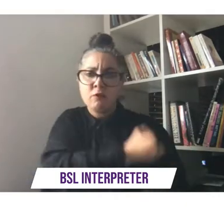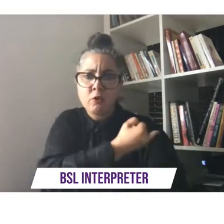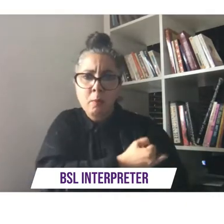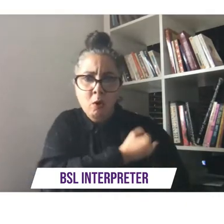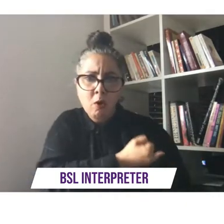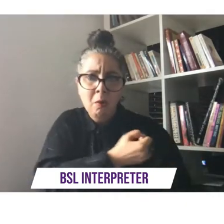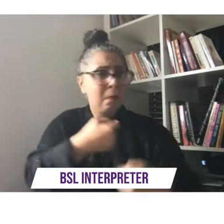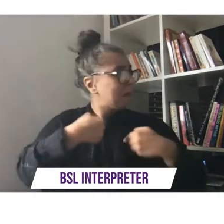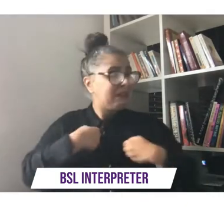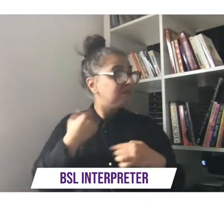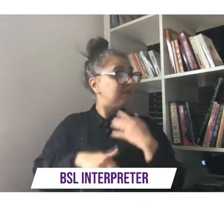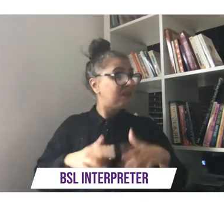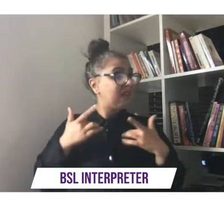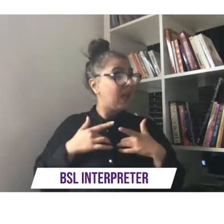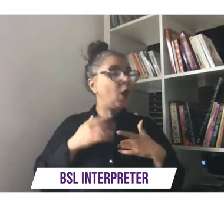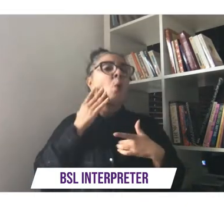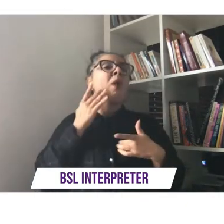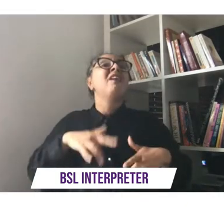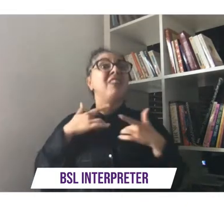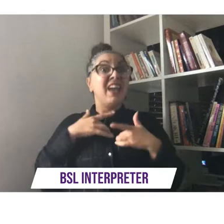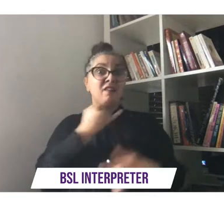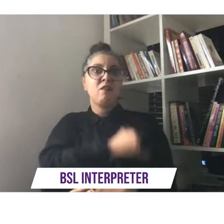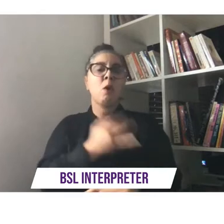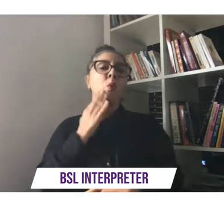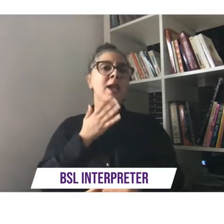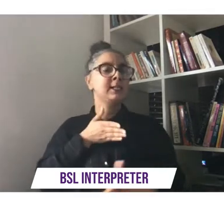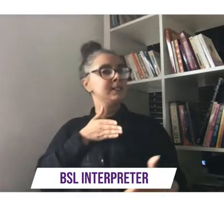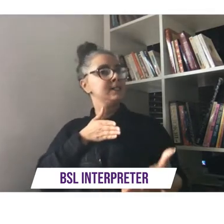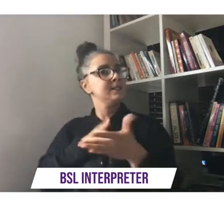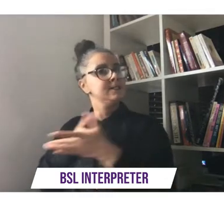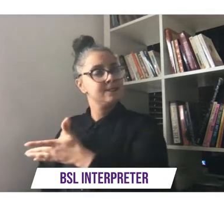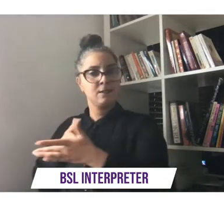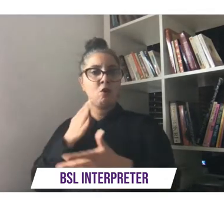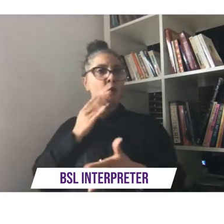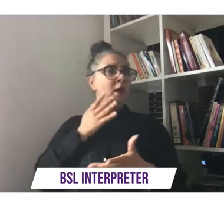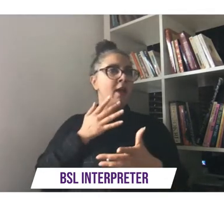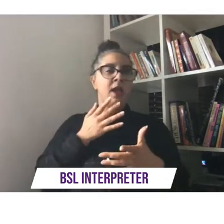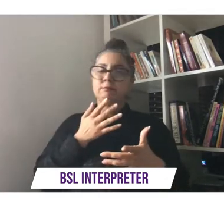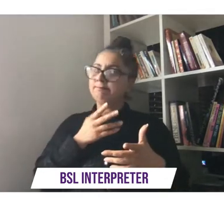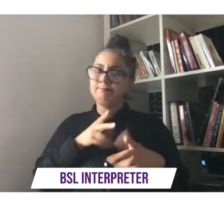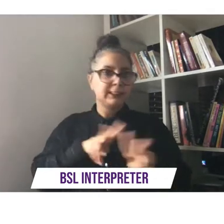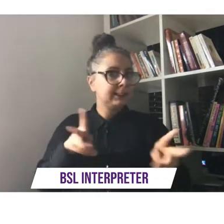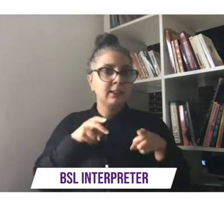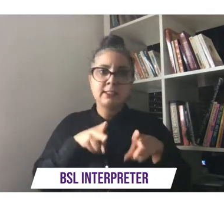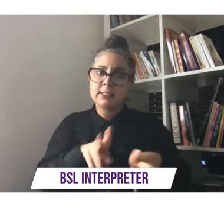structures make me so or accessibility gets in my way and then i you know that makes me vulnerable